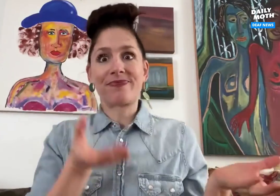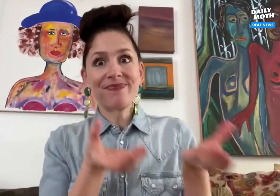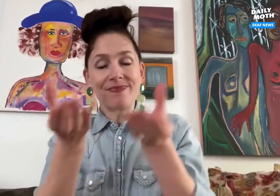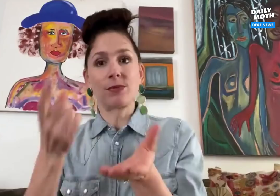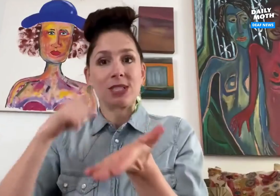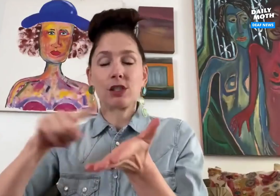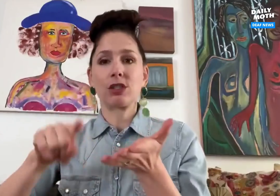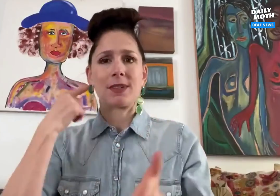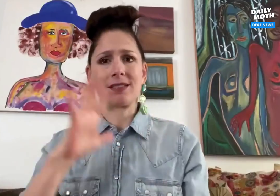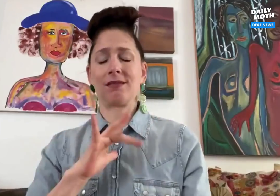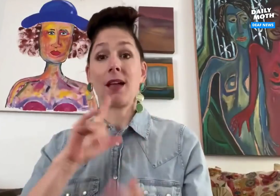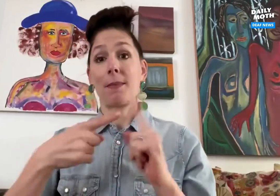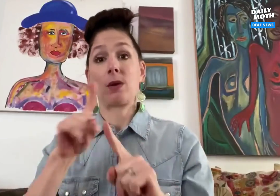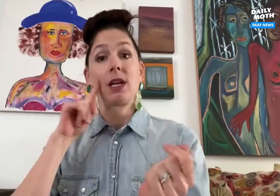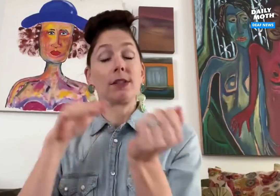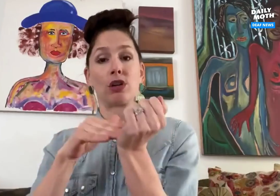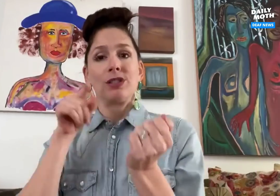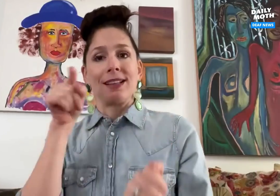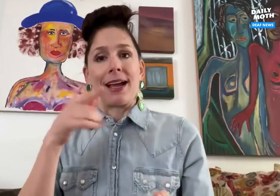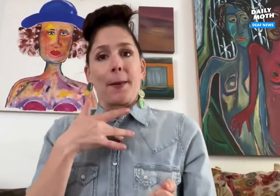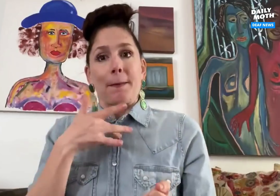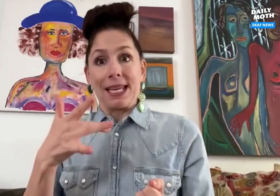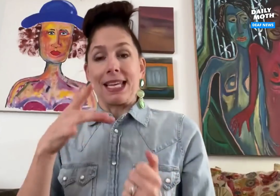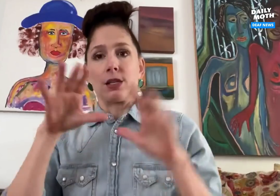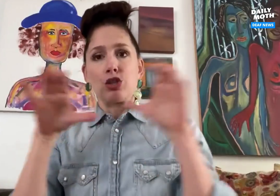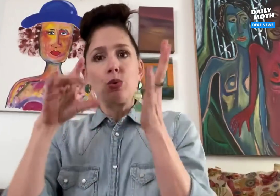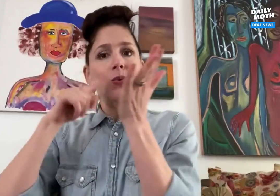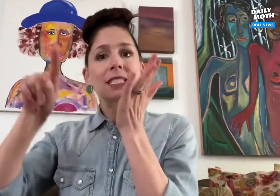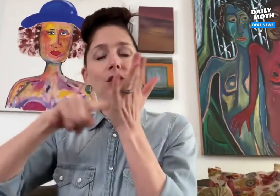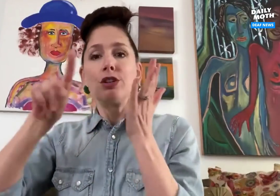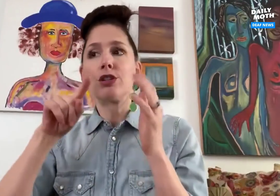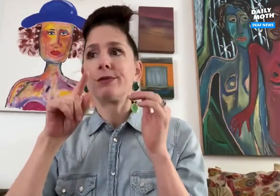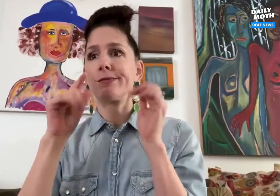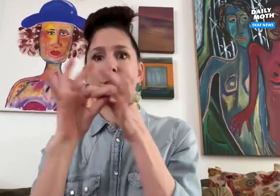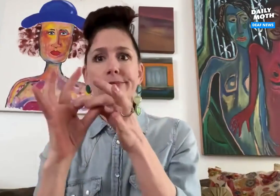I brought along research because the cool thing about these deaf doctors is, they typically will do research on